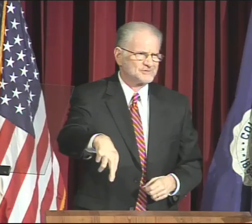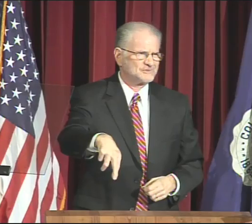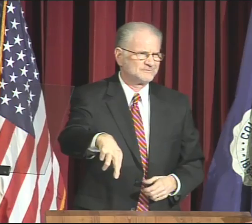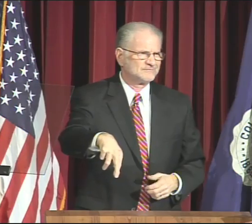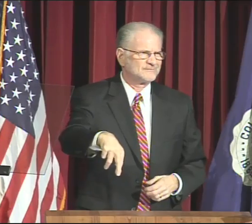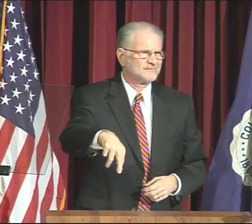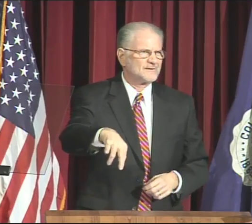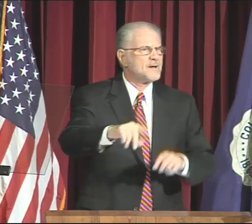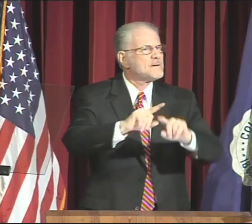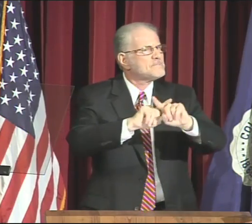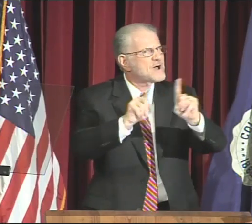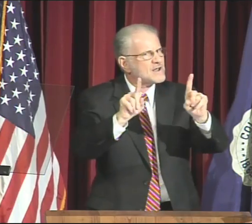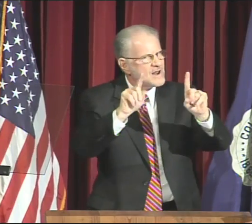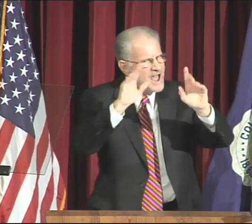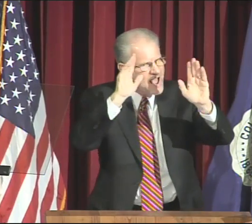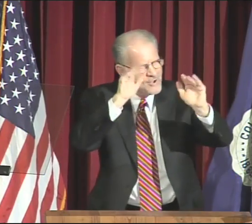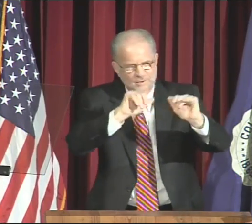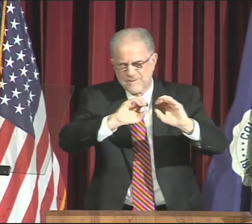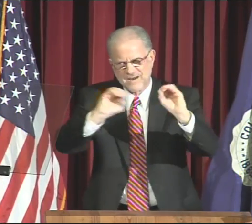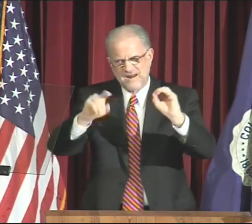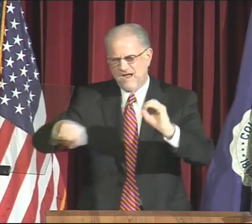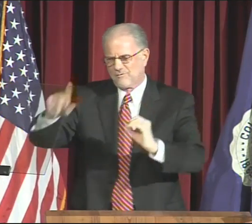It's nothing new to me in Rochester,